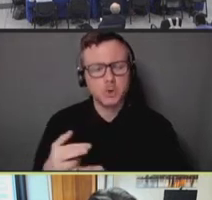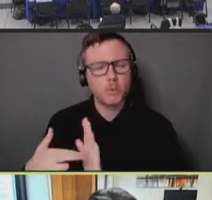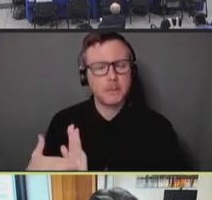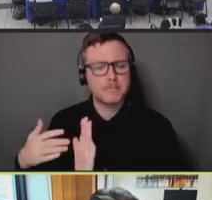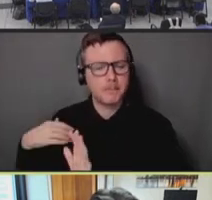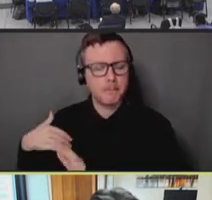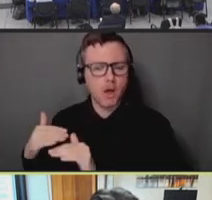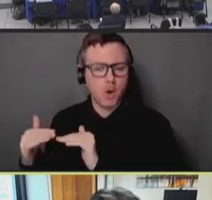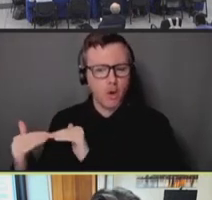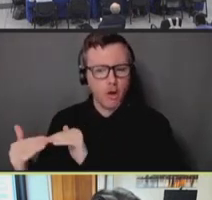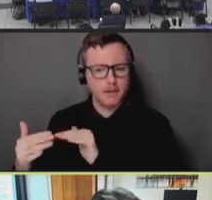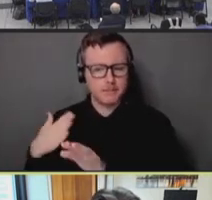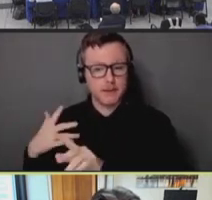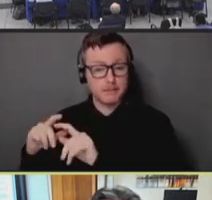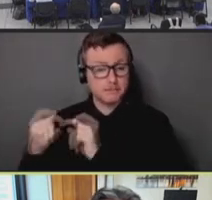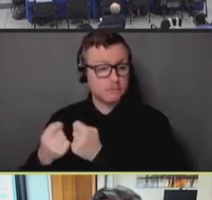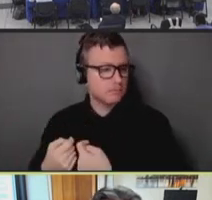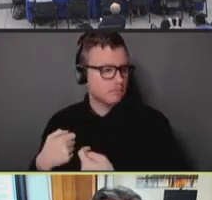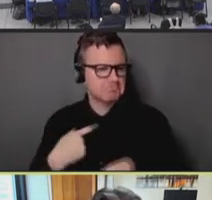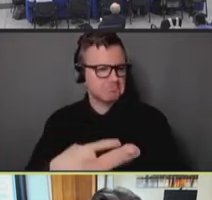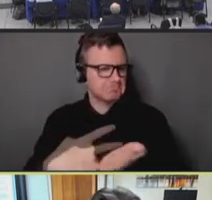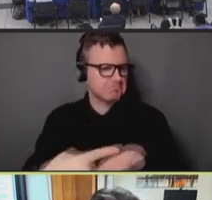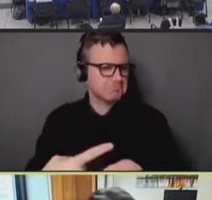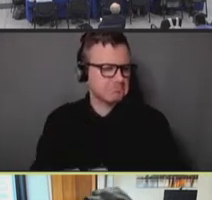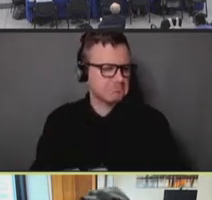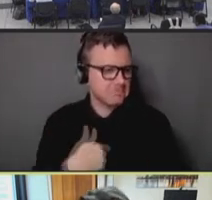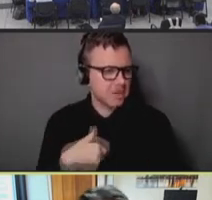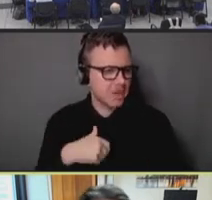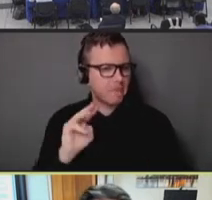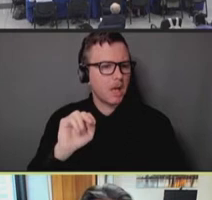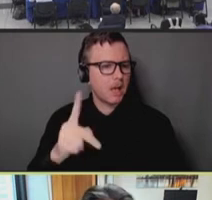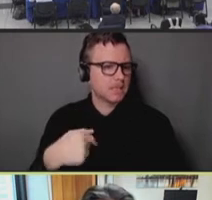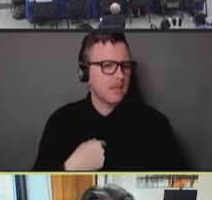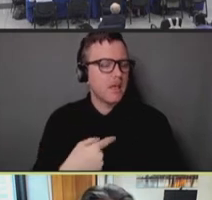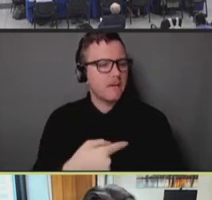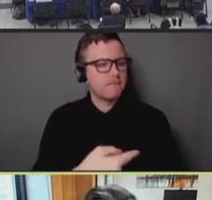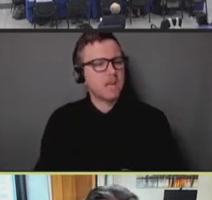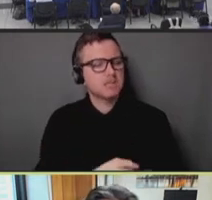So let's review the monkeypox vaccination campaign to date, here in New York City. Next slide.